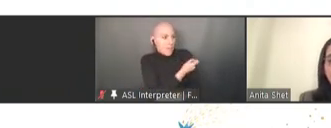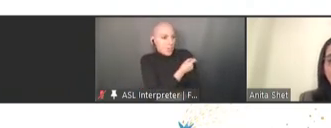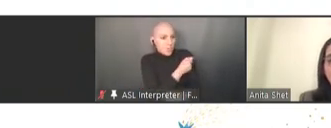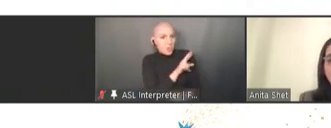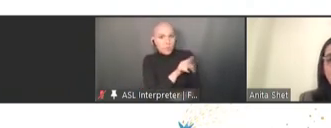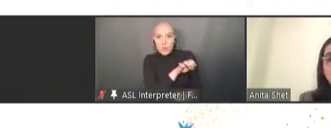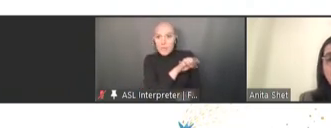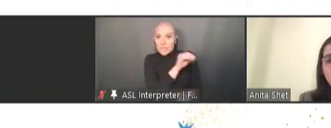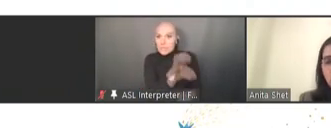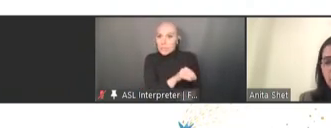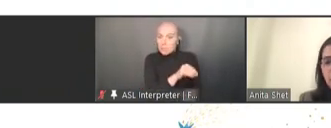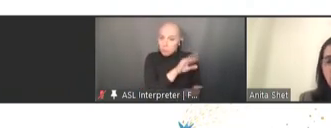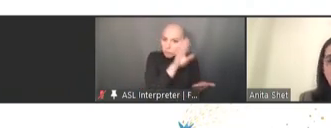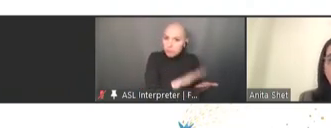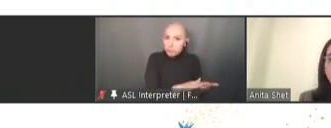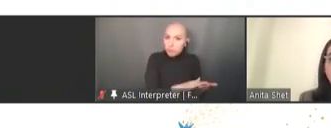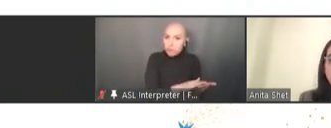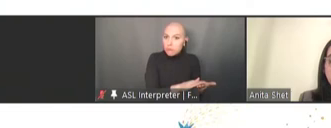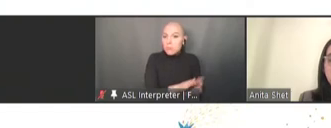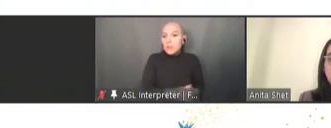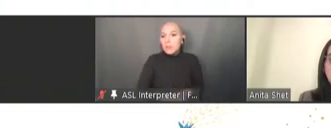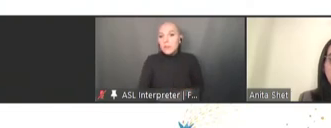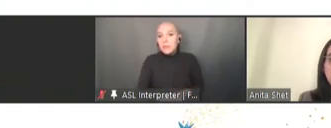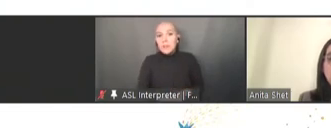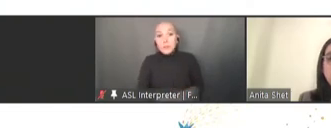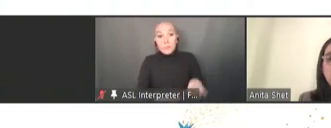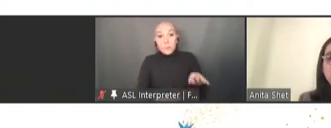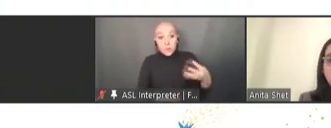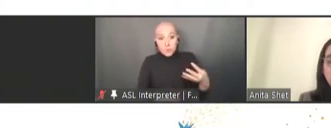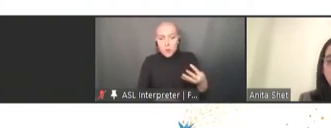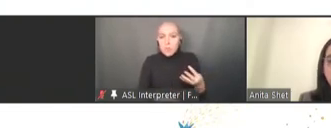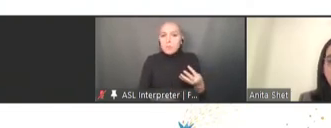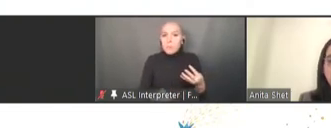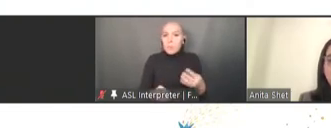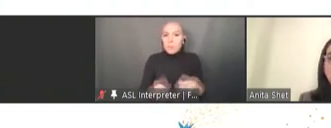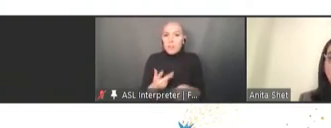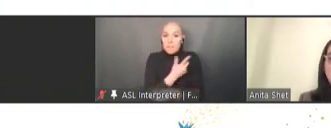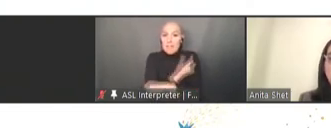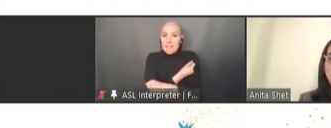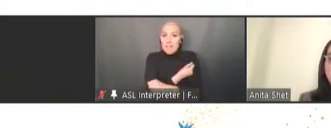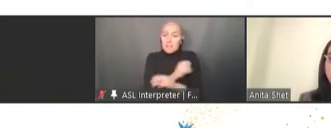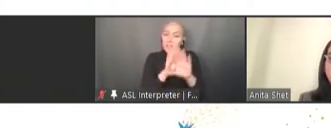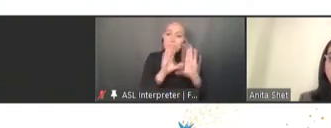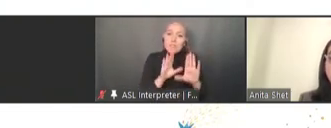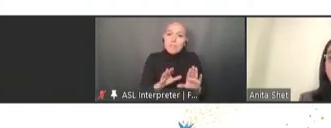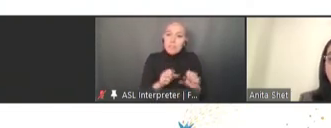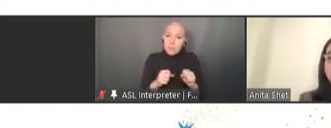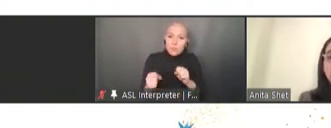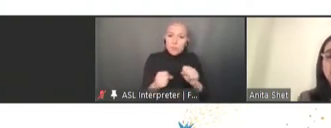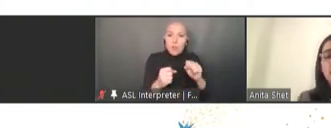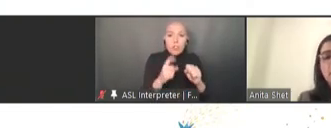And then, fourth, vaccines is a great strategy for minimizing the development